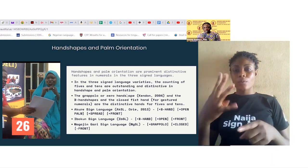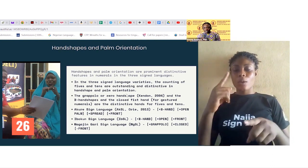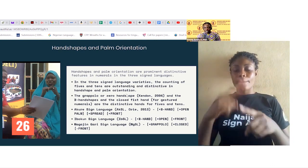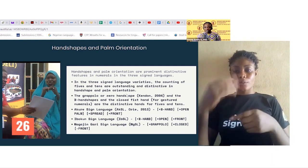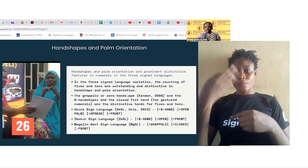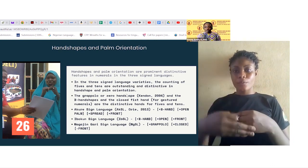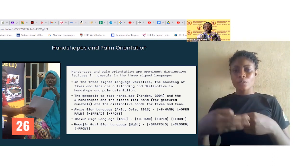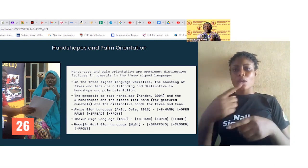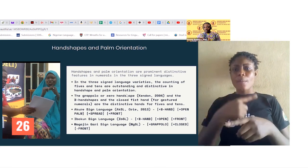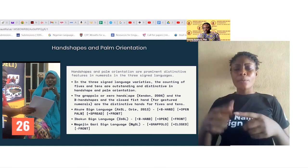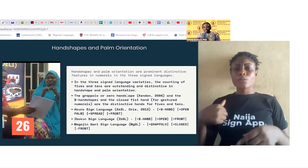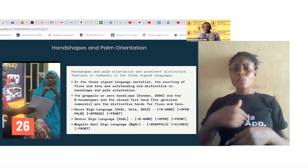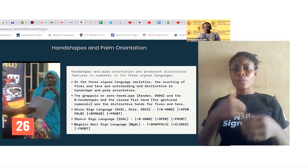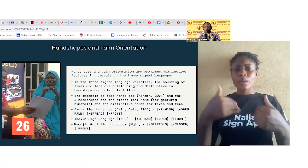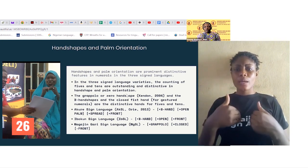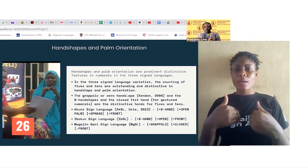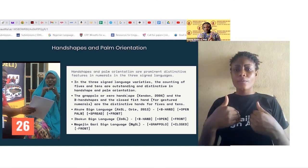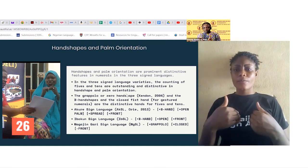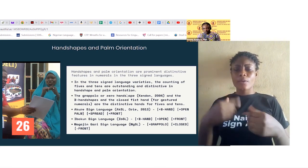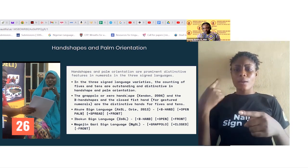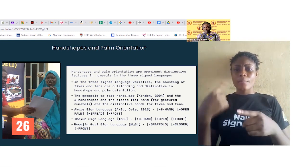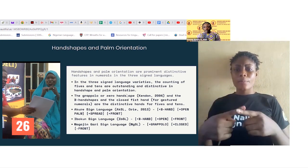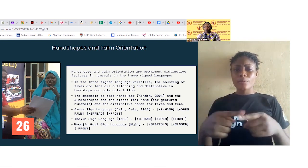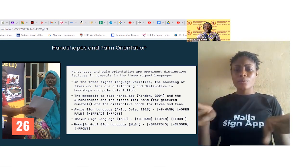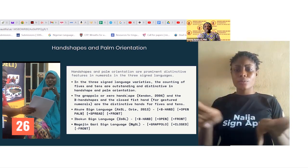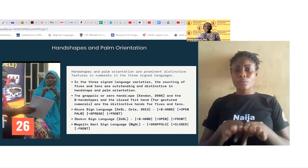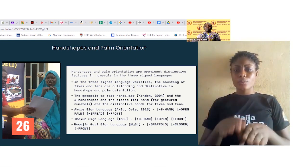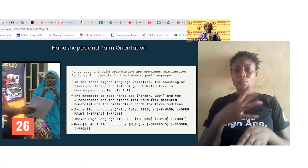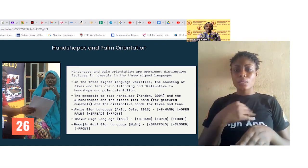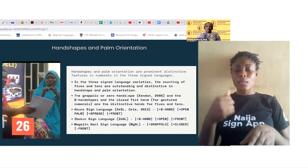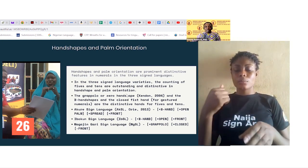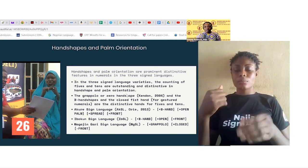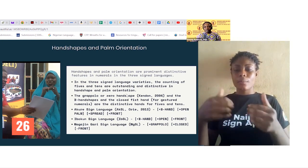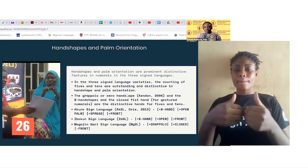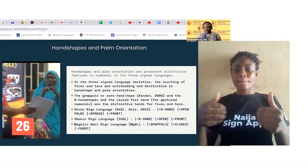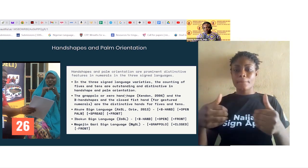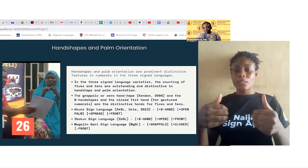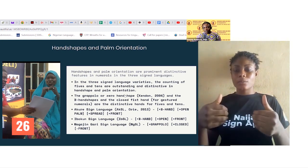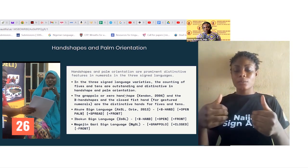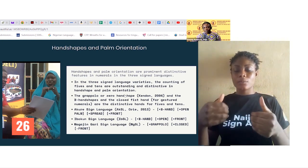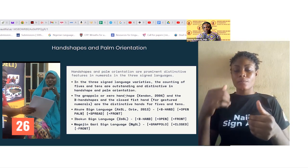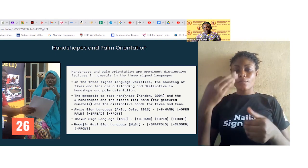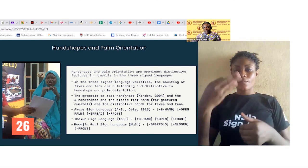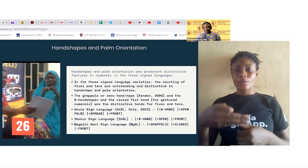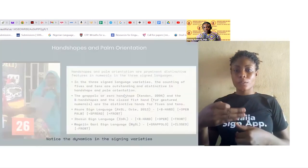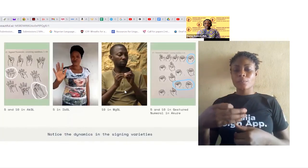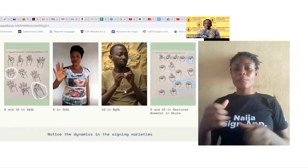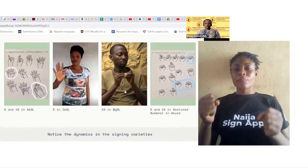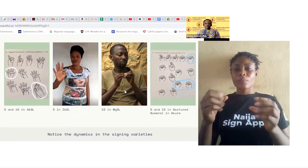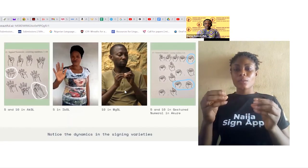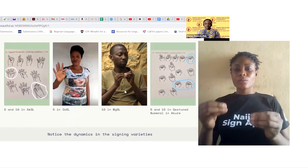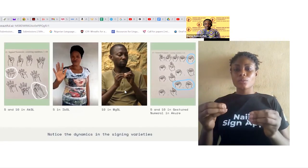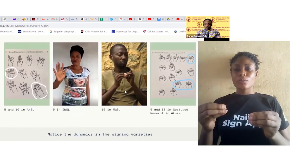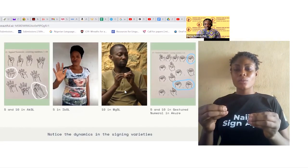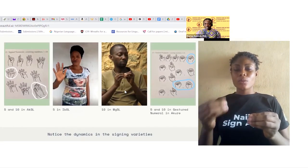Sign Language you have [+GRAPOLLO] [+CLOSE] [-FRONT]. So notice the